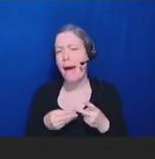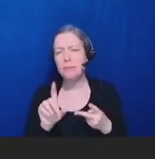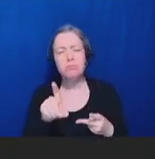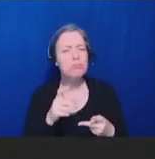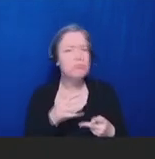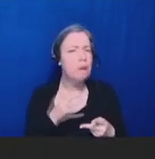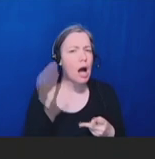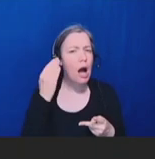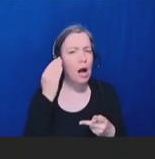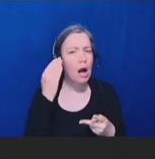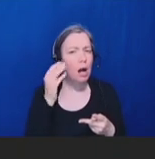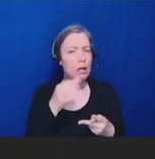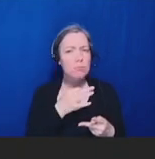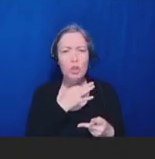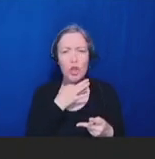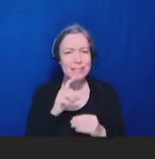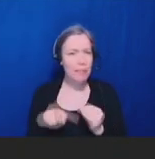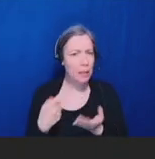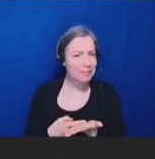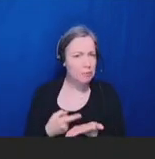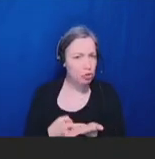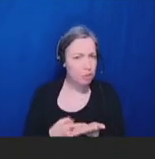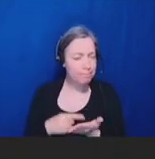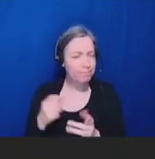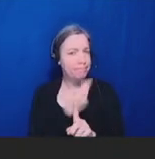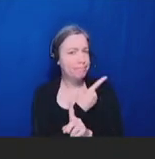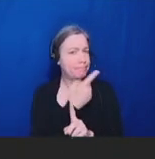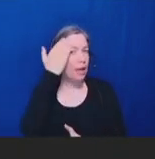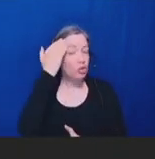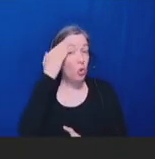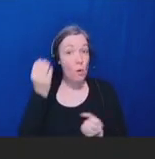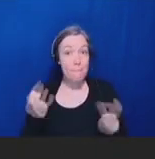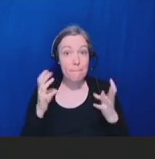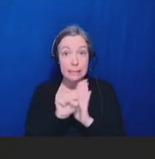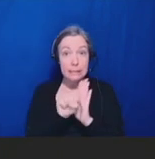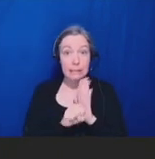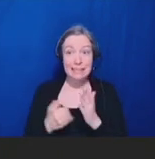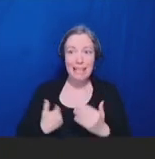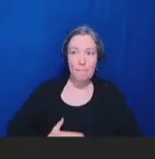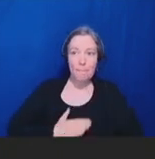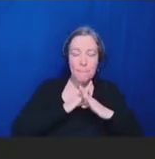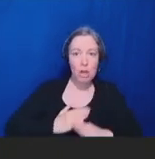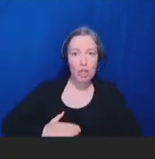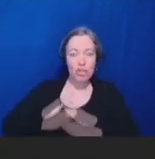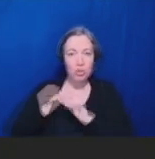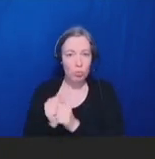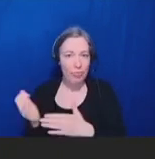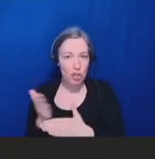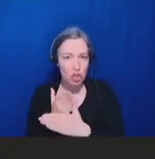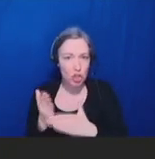of states had barriers around sharing IIS data with the FDA for the FDA's vaccine safety